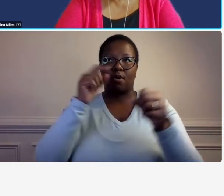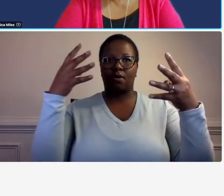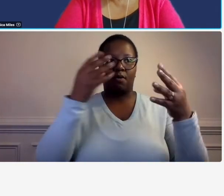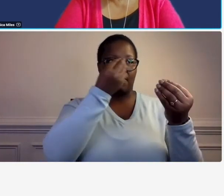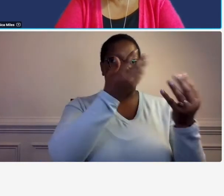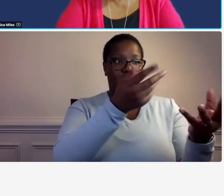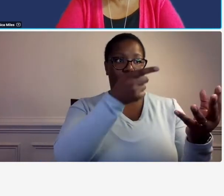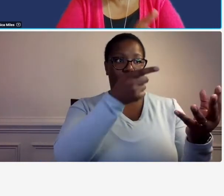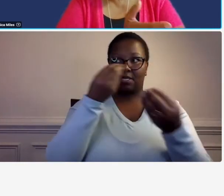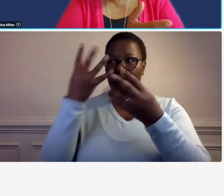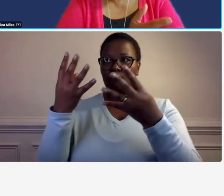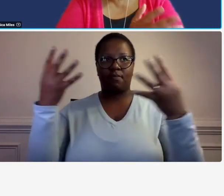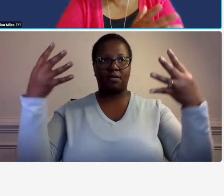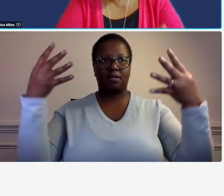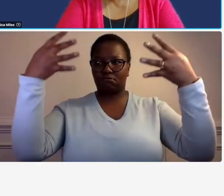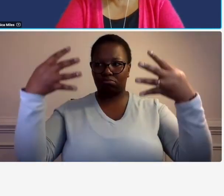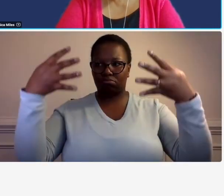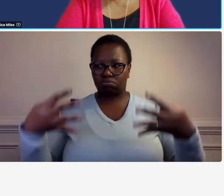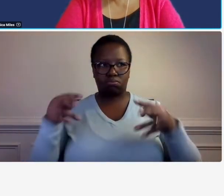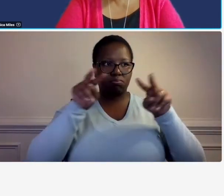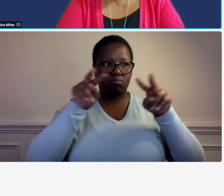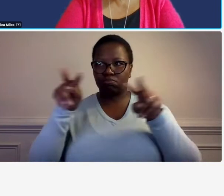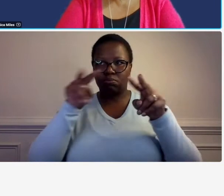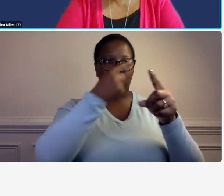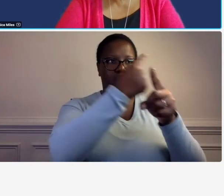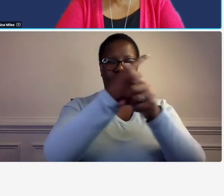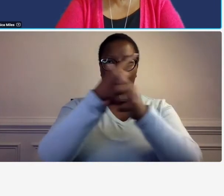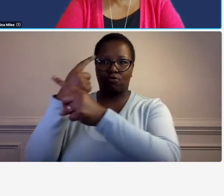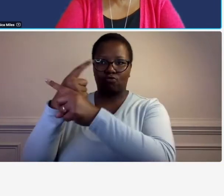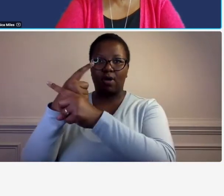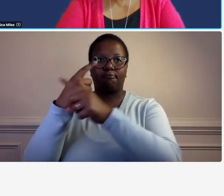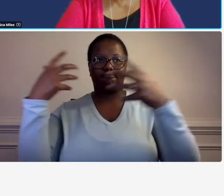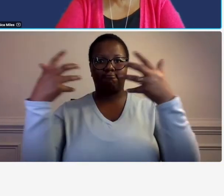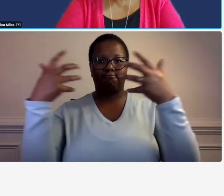outside source you know adp paychecks and make sure that it reconciles to your accounting system